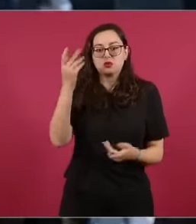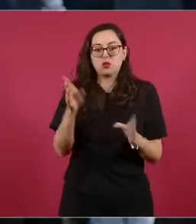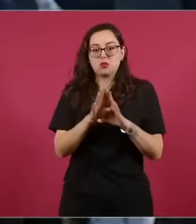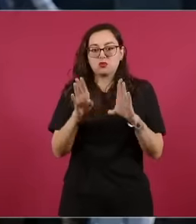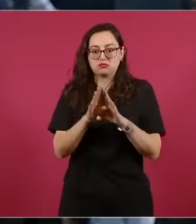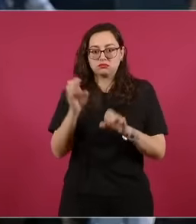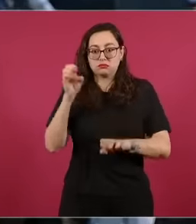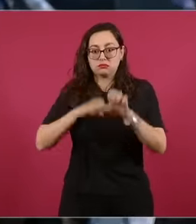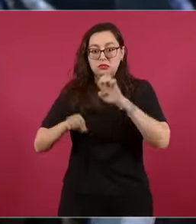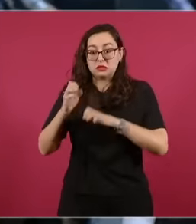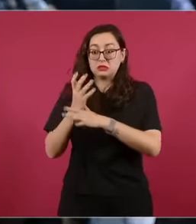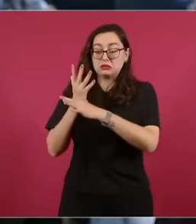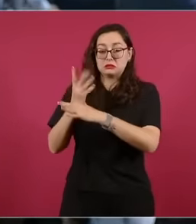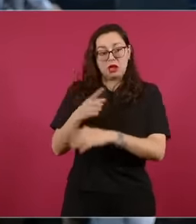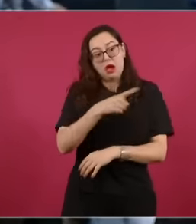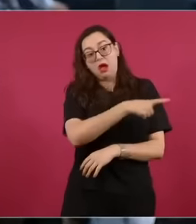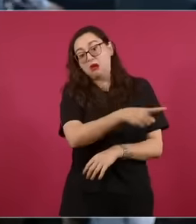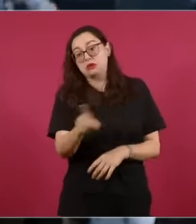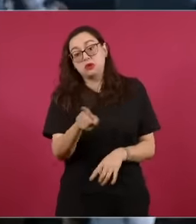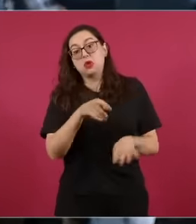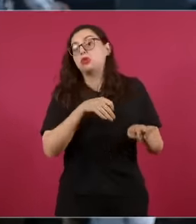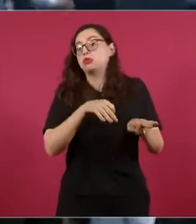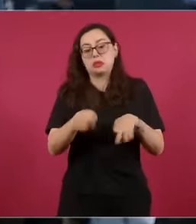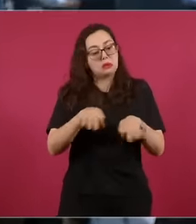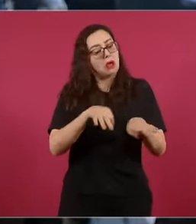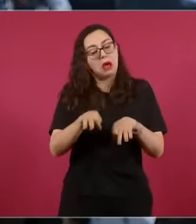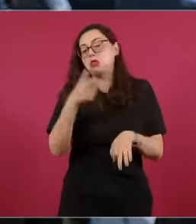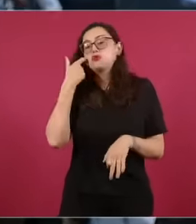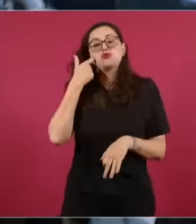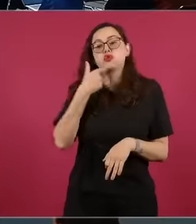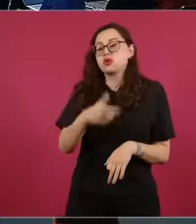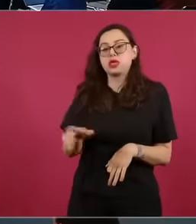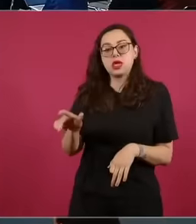may say that they do not want benefits that they do not want social security But that is